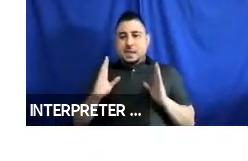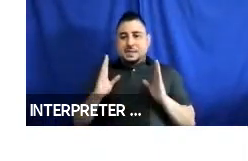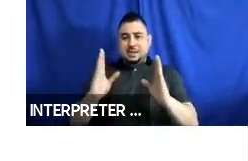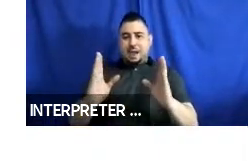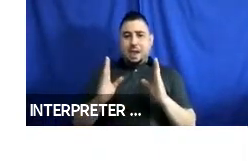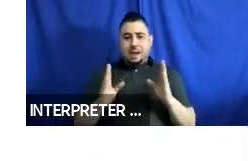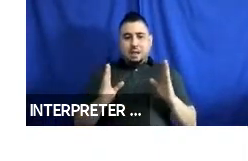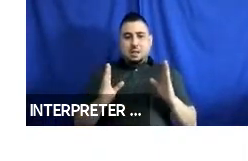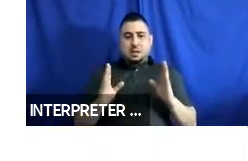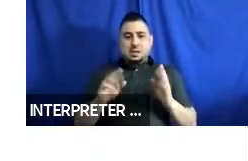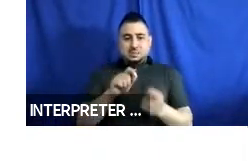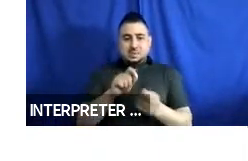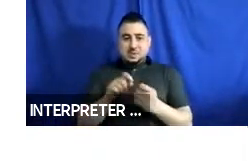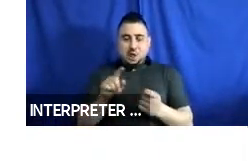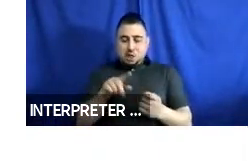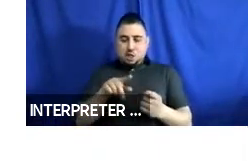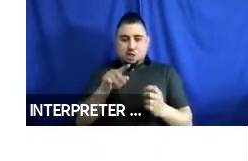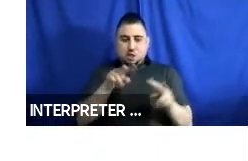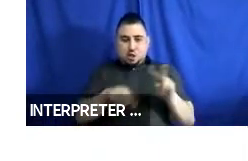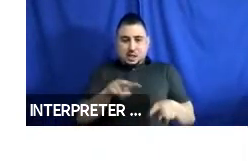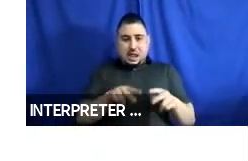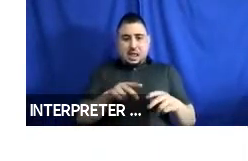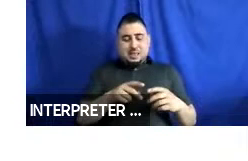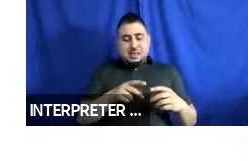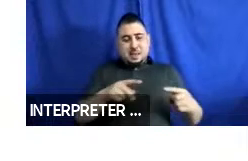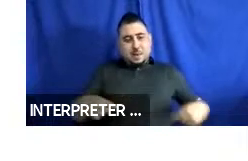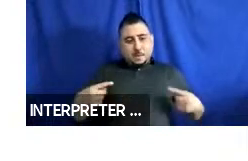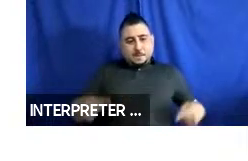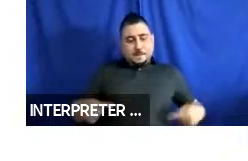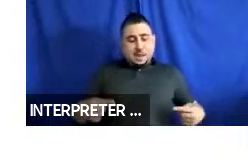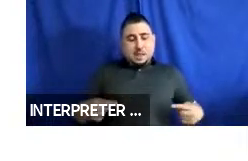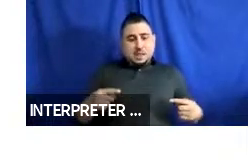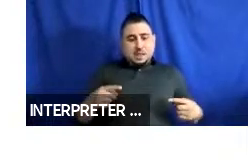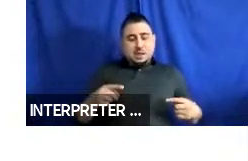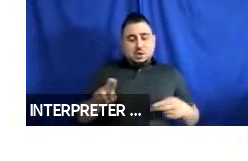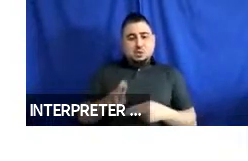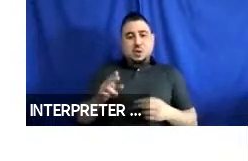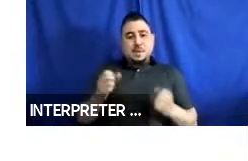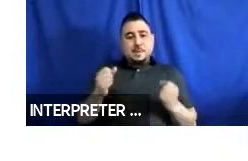looking at the wheel mobility device users, the main findings were that many experienced